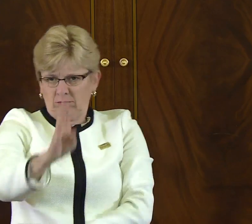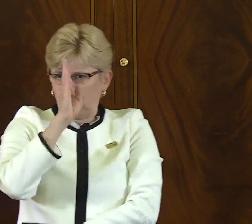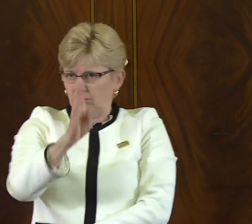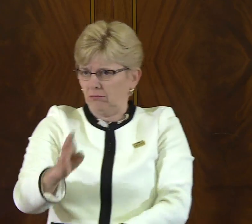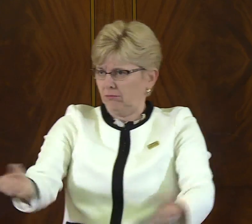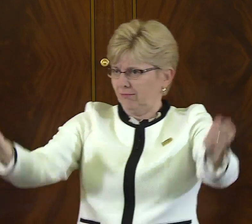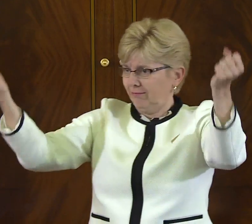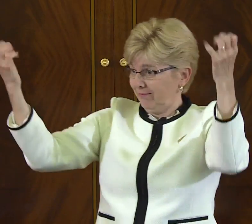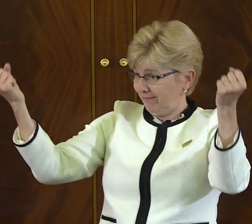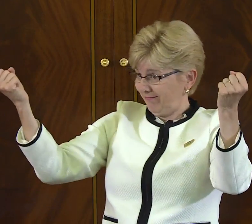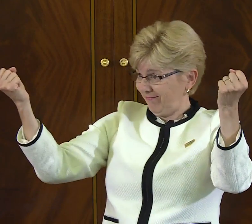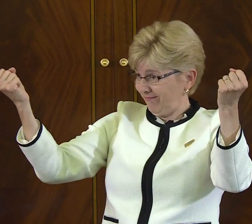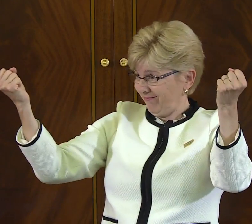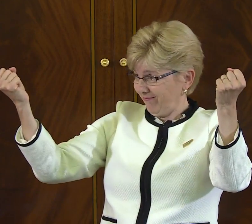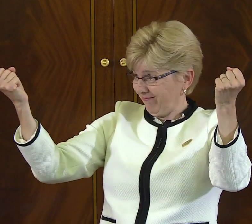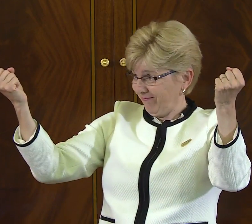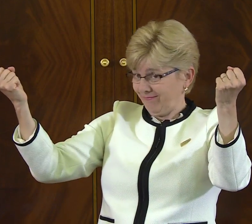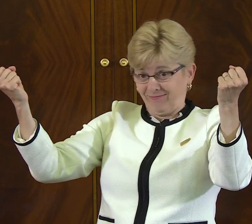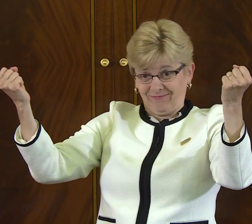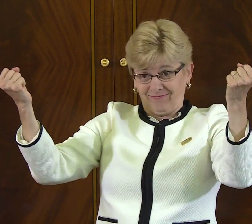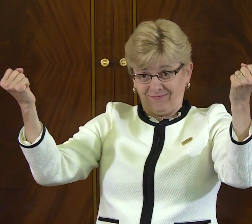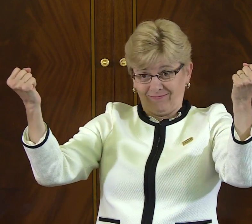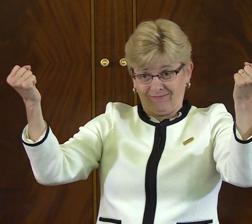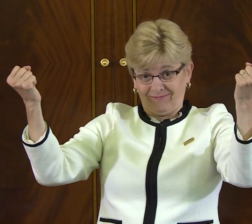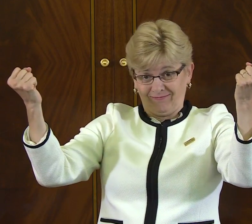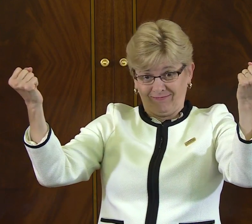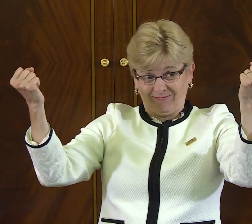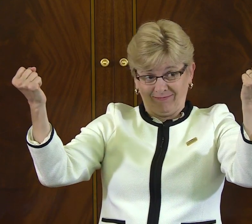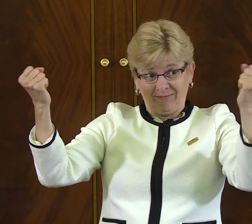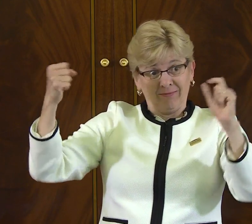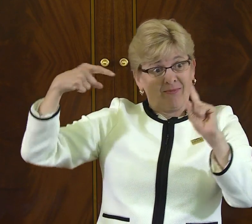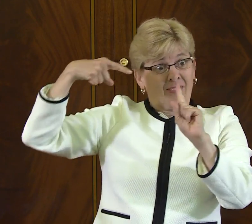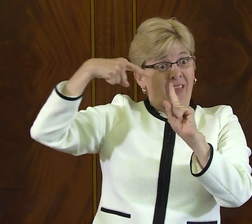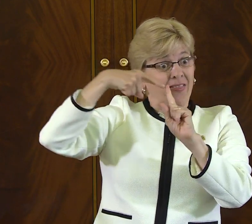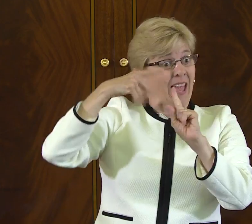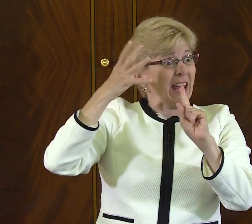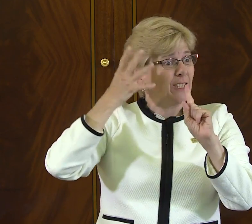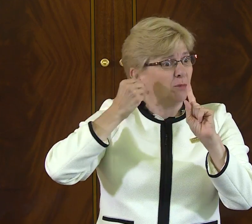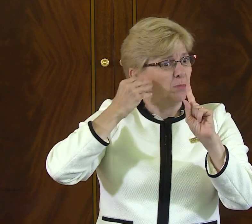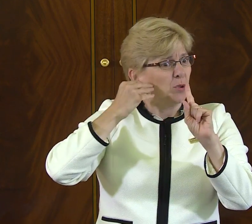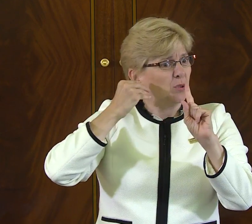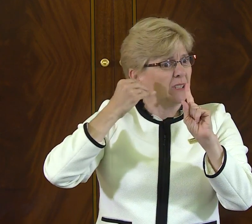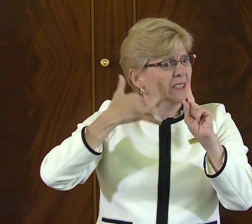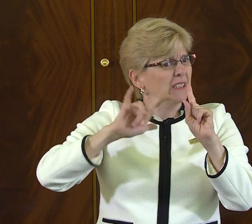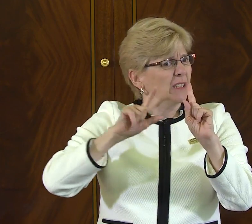in the world that provides direct instruction to deaf individuals through American sign language.